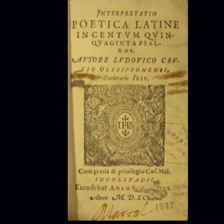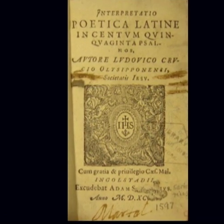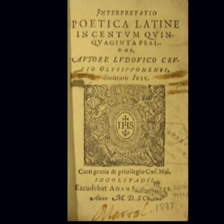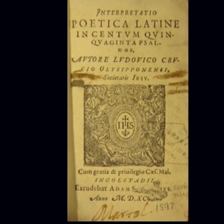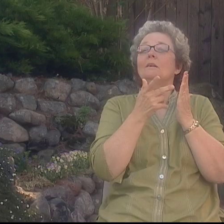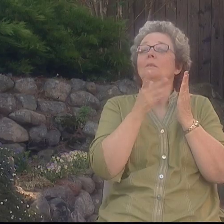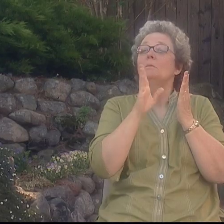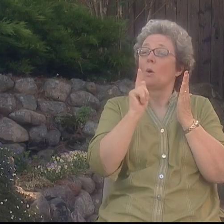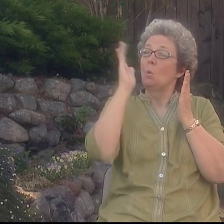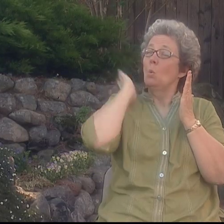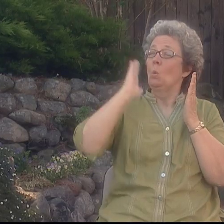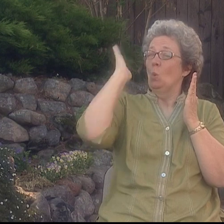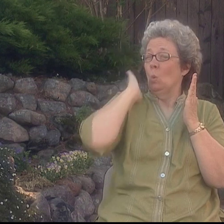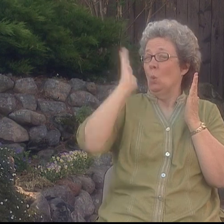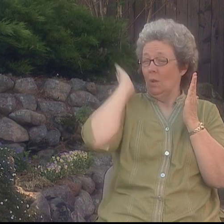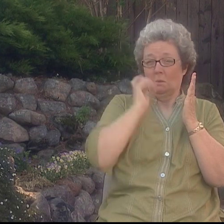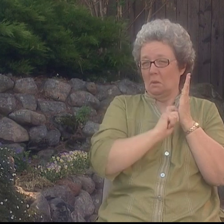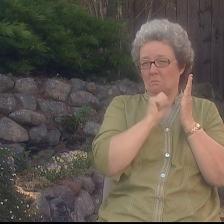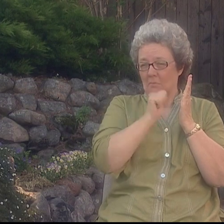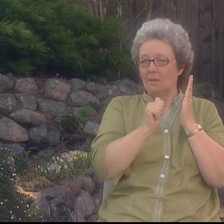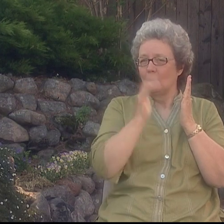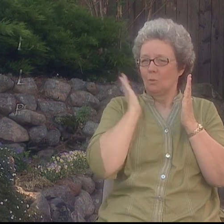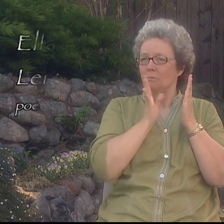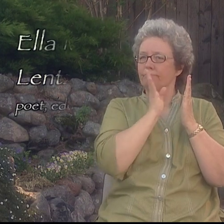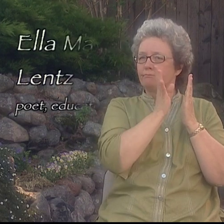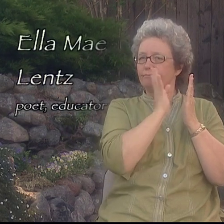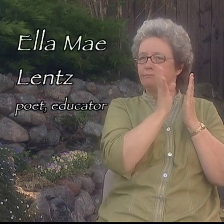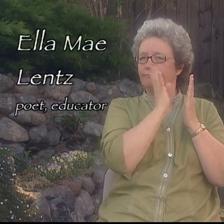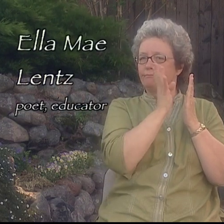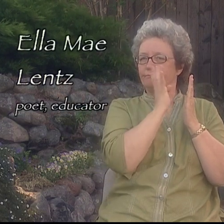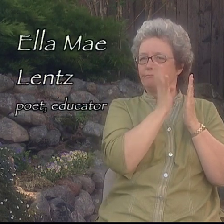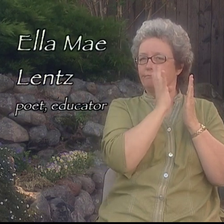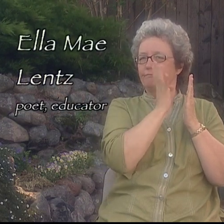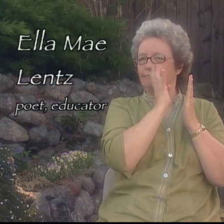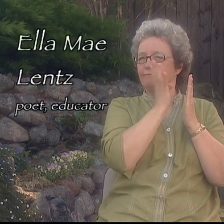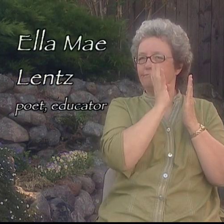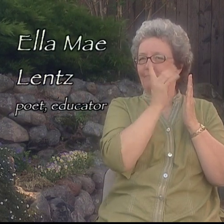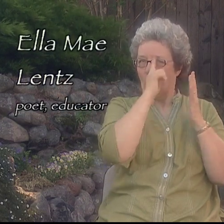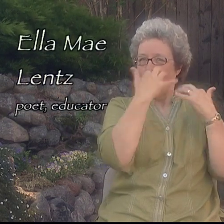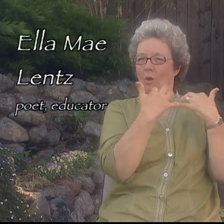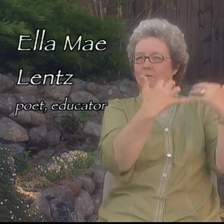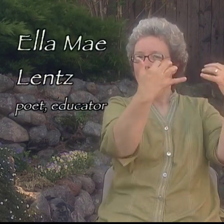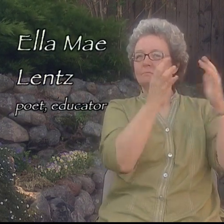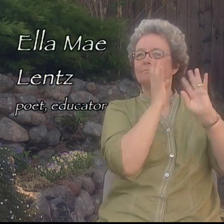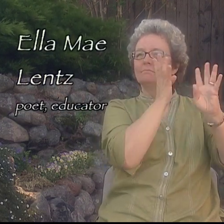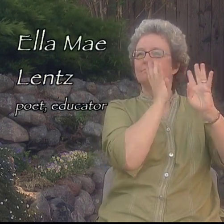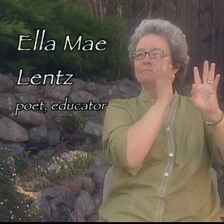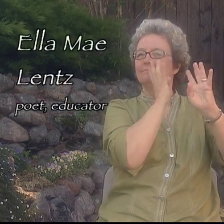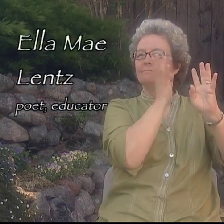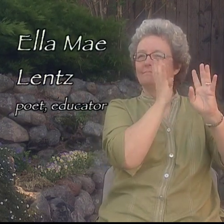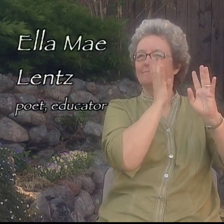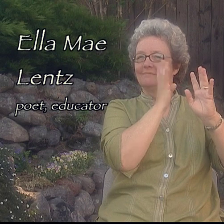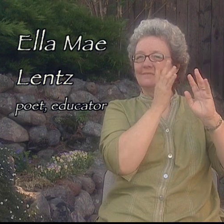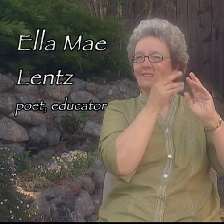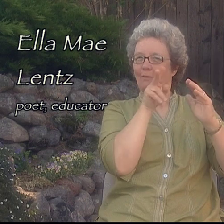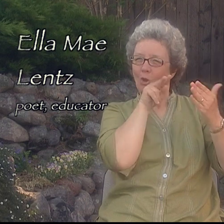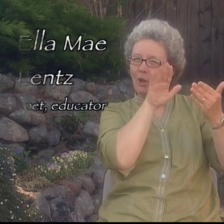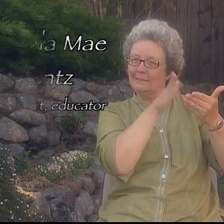You know, a long time ago, poetry wasn't written, it was a spoken art form, and the poet had an audience.